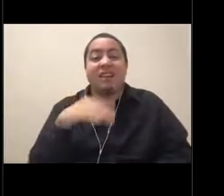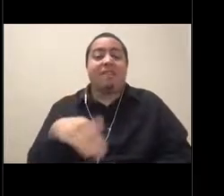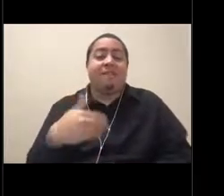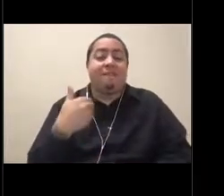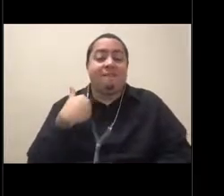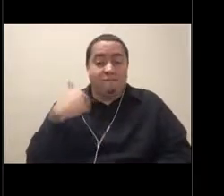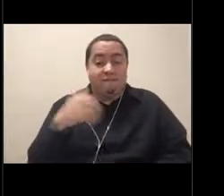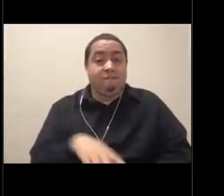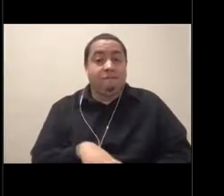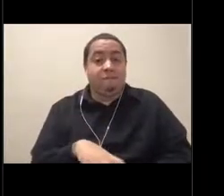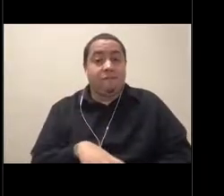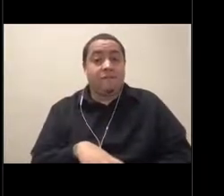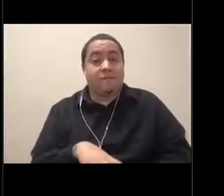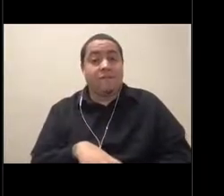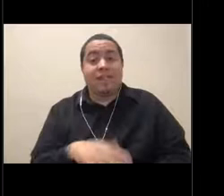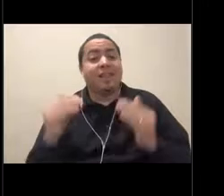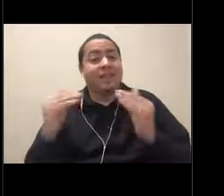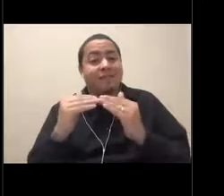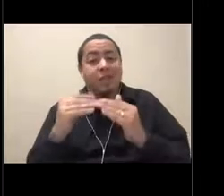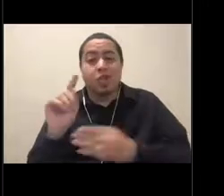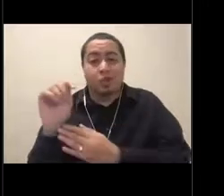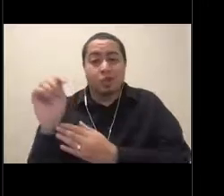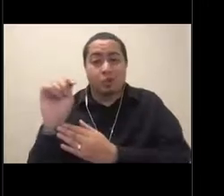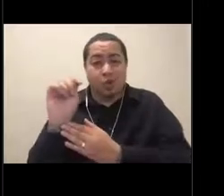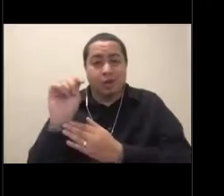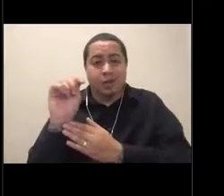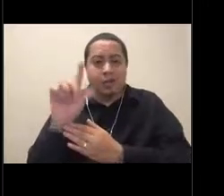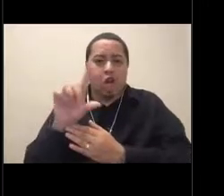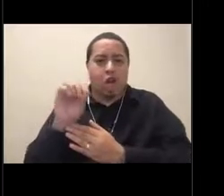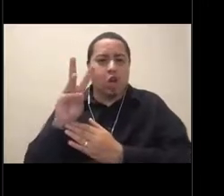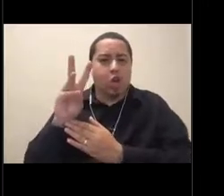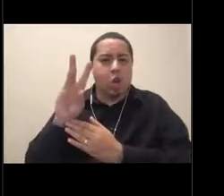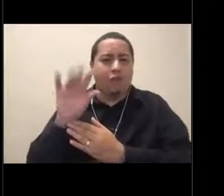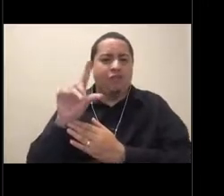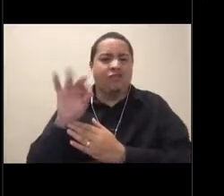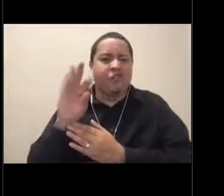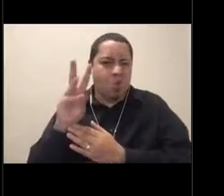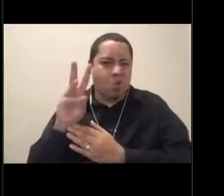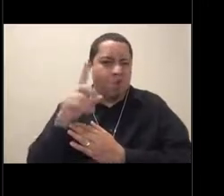our toilets are all low flows that we use as least amount of water as possible.